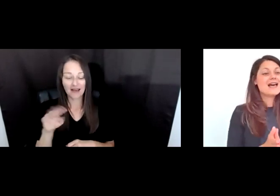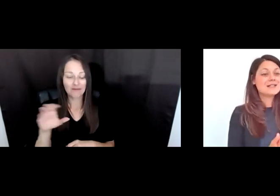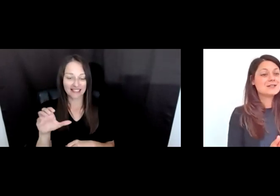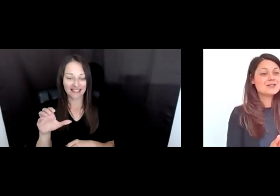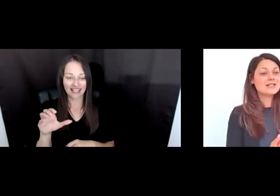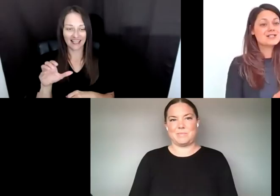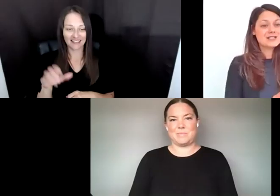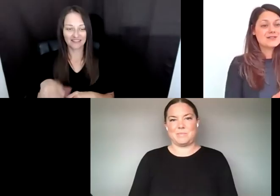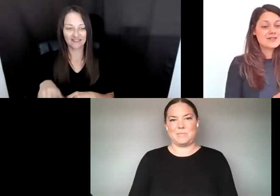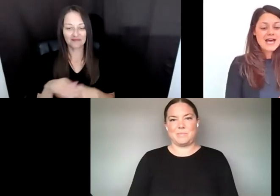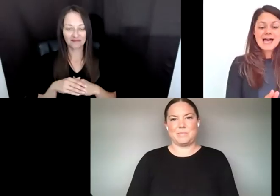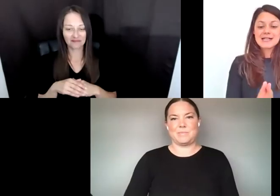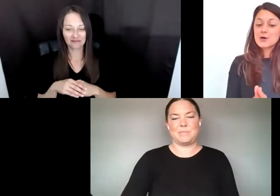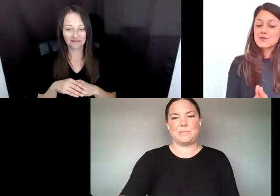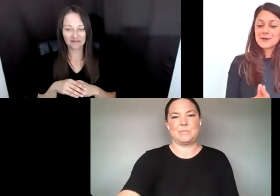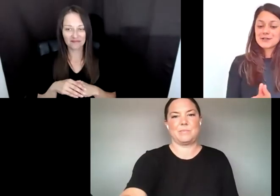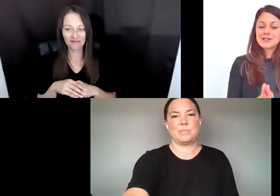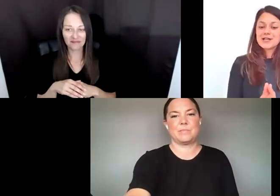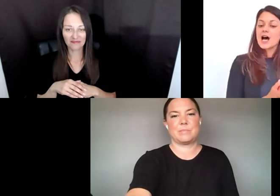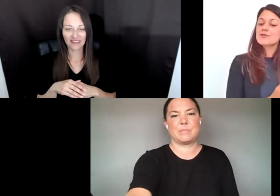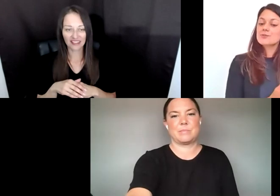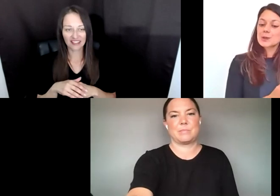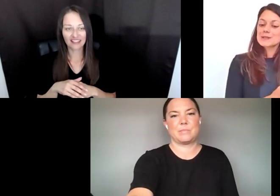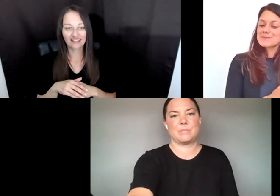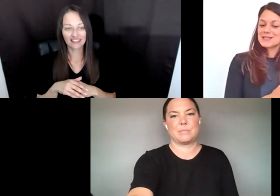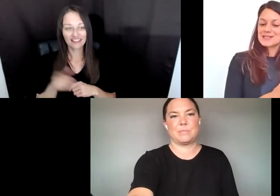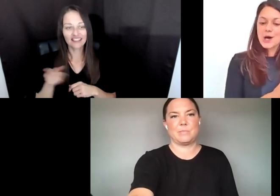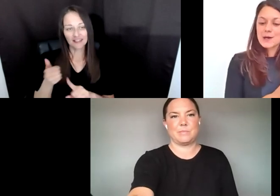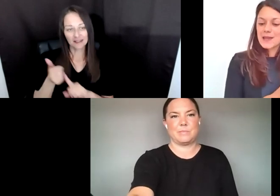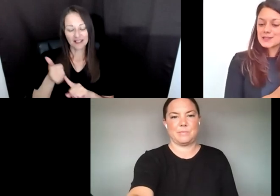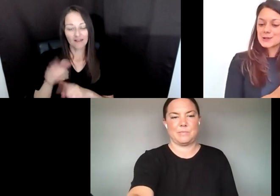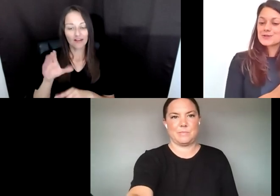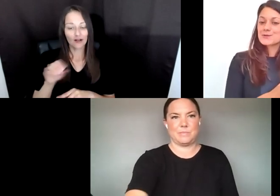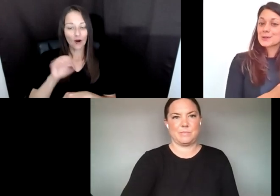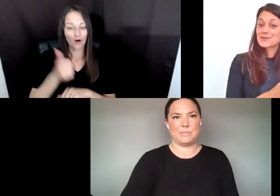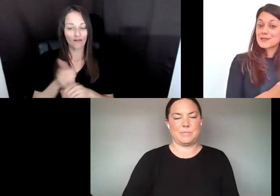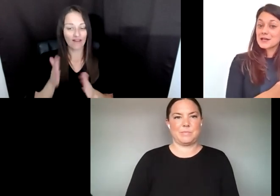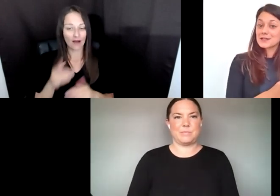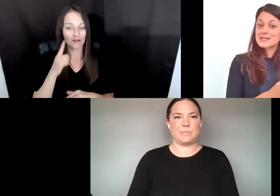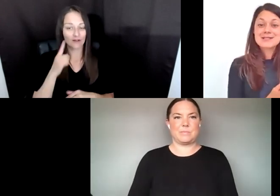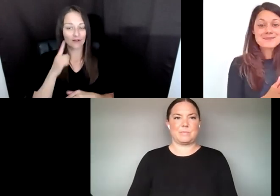EDITOR-IN-CHIEF AND CO-FOUNDER OF THE BROOKLYN-BASED ONLINE NEWS FORUM FOR THE ARTS,